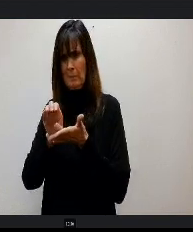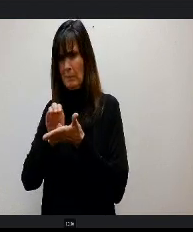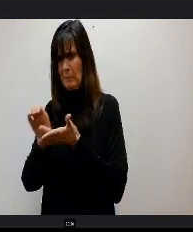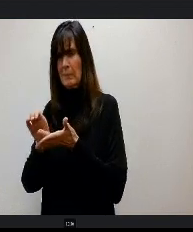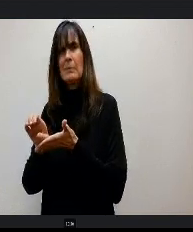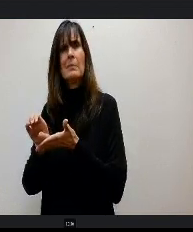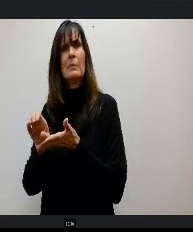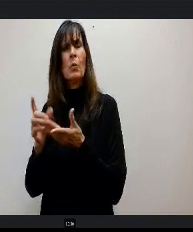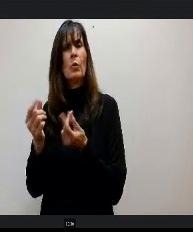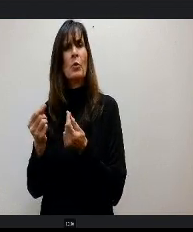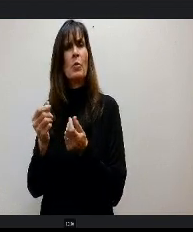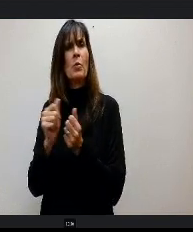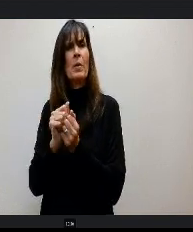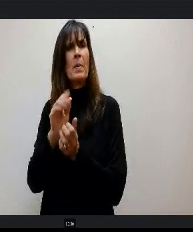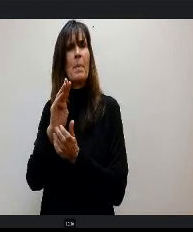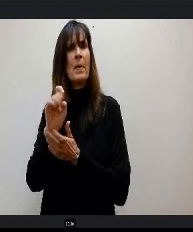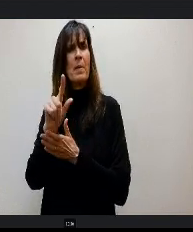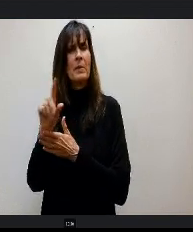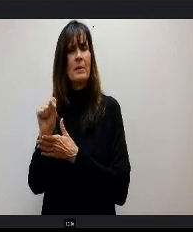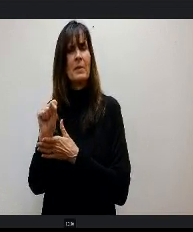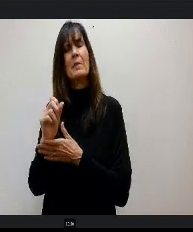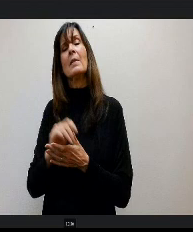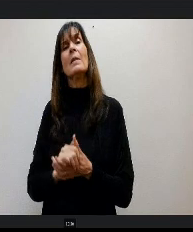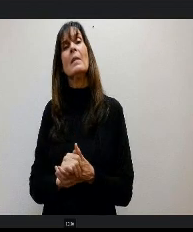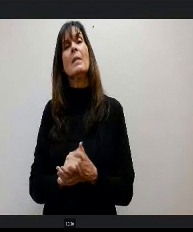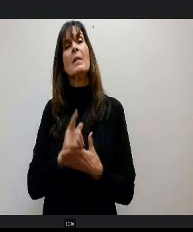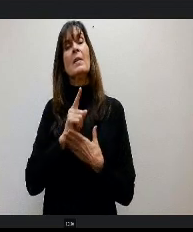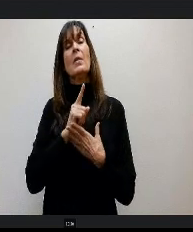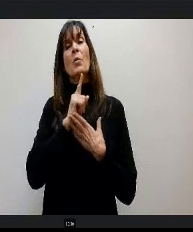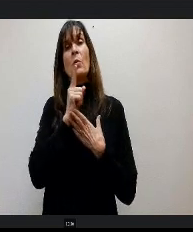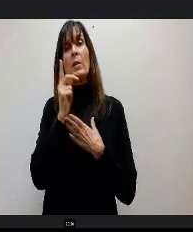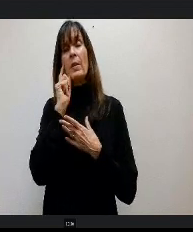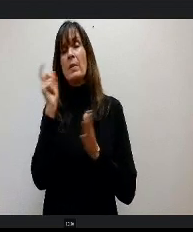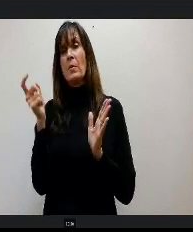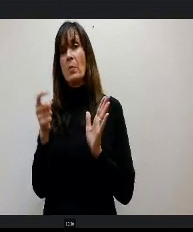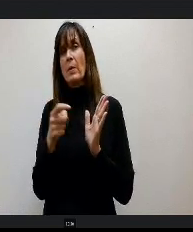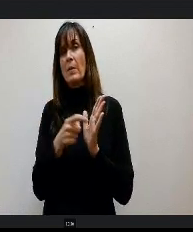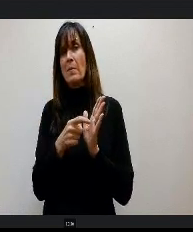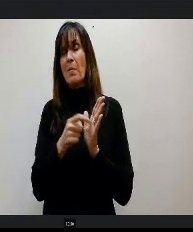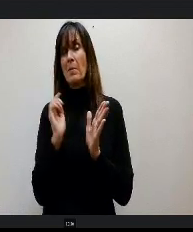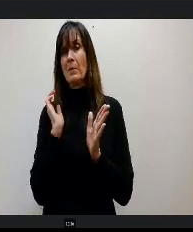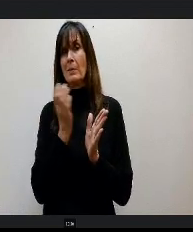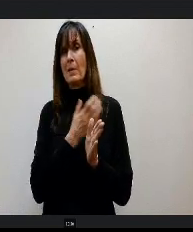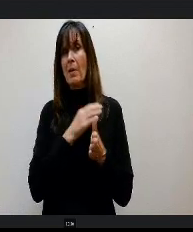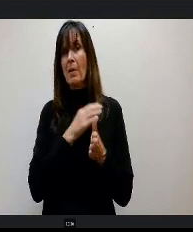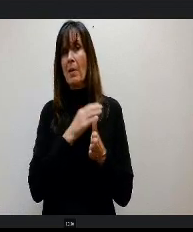one of the big measures that we look at to help guide where we're starting with obviously